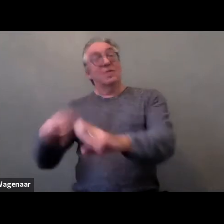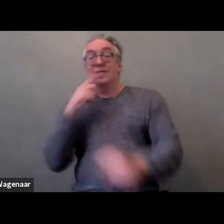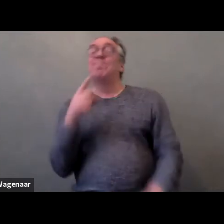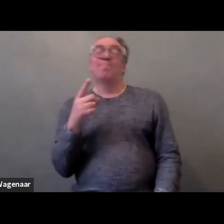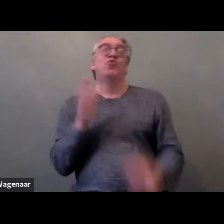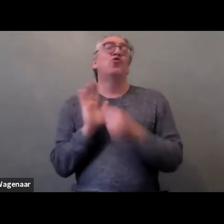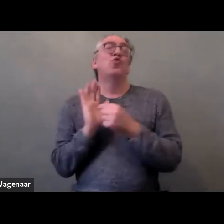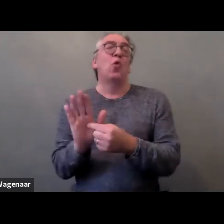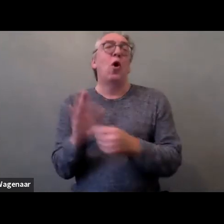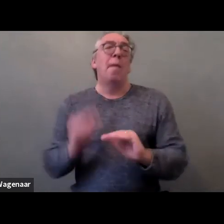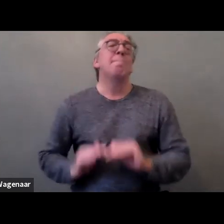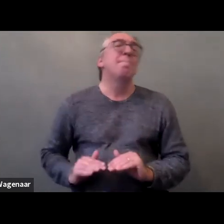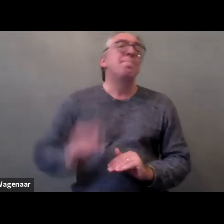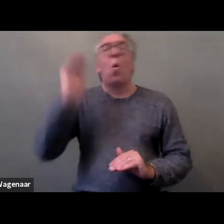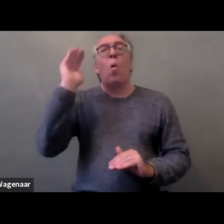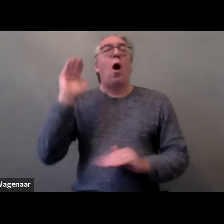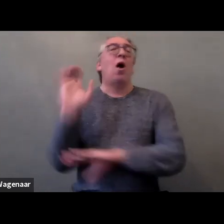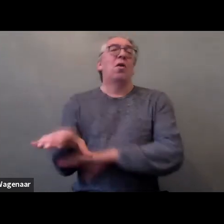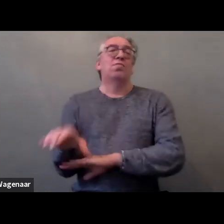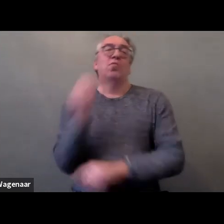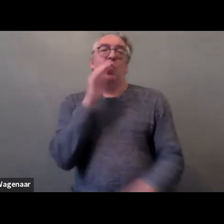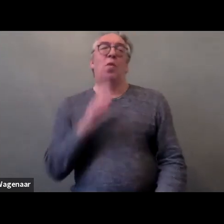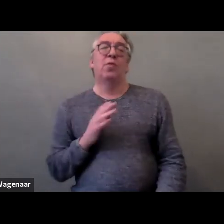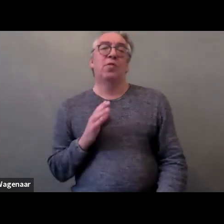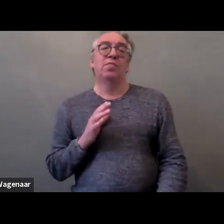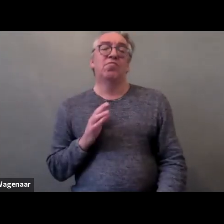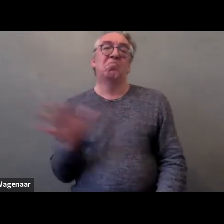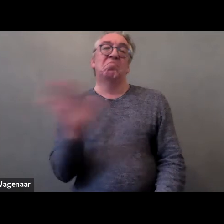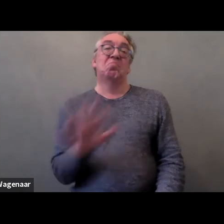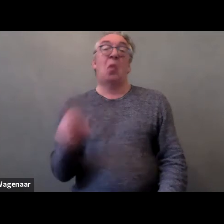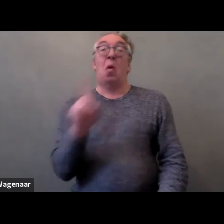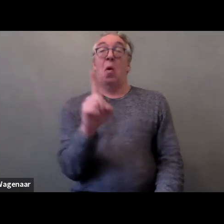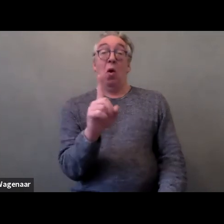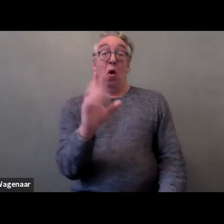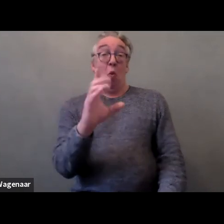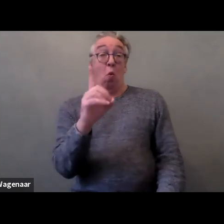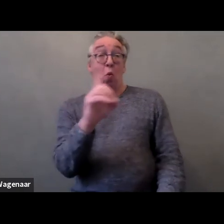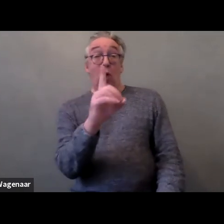The annual average is close to 100 authorizations for sterilization